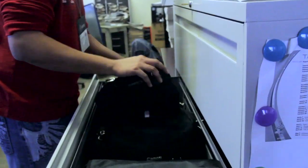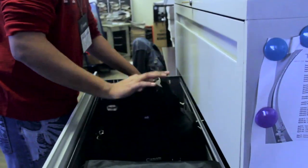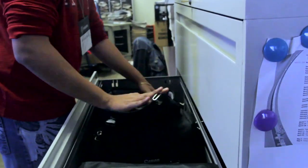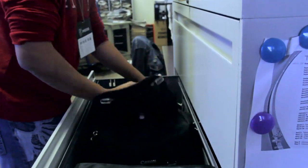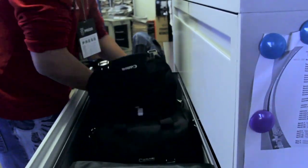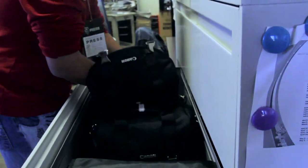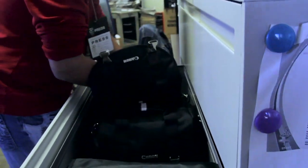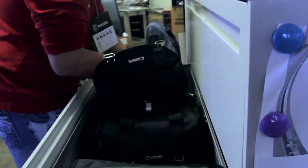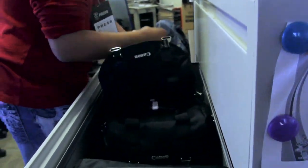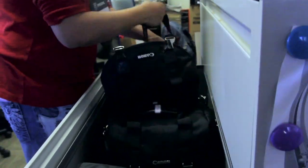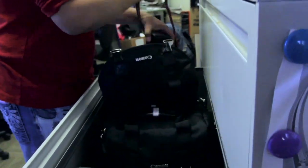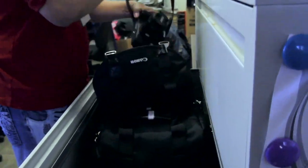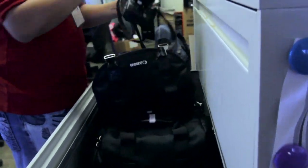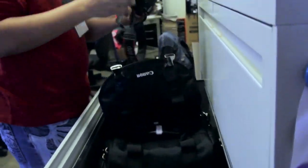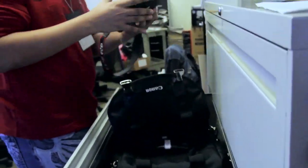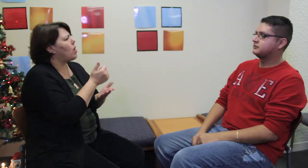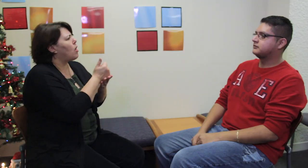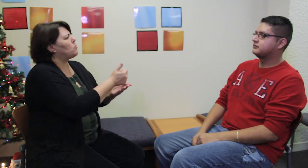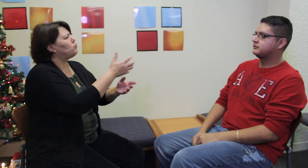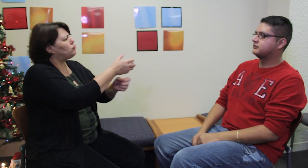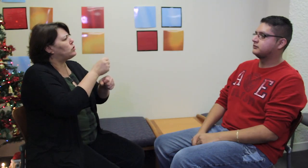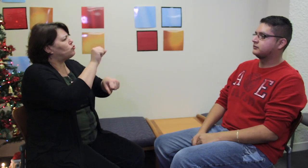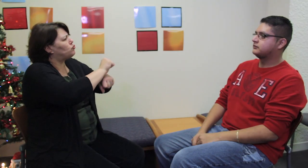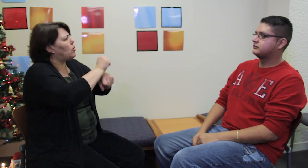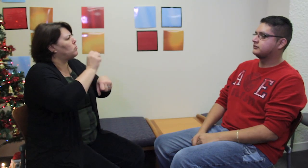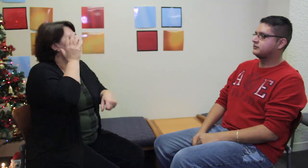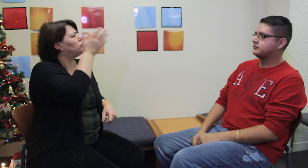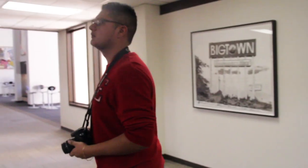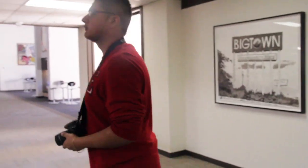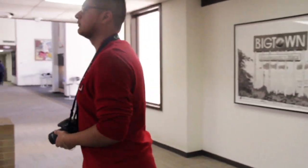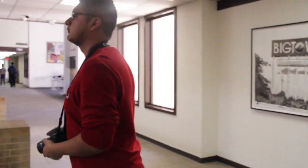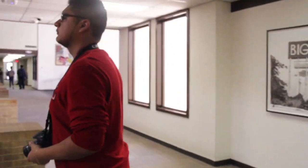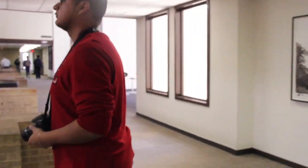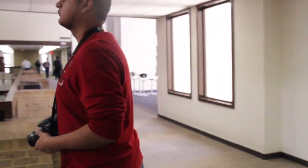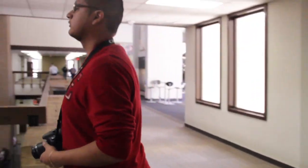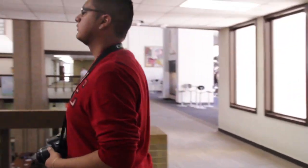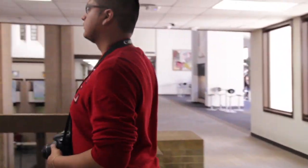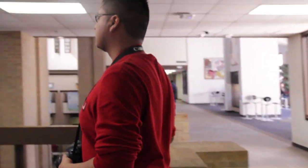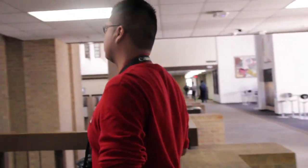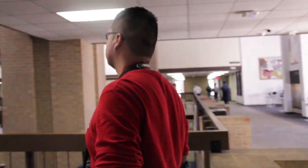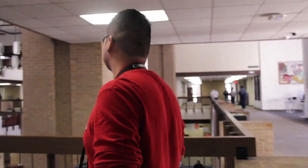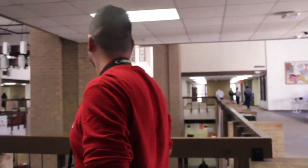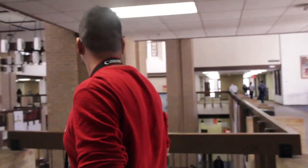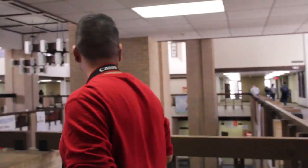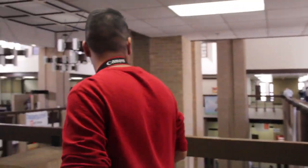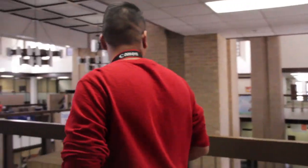you find a major that will help you get a job in the future. If you're not interested